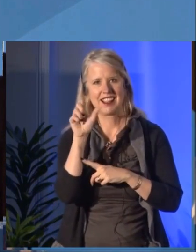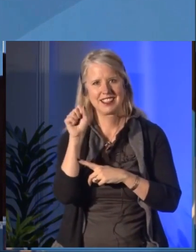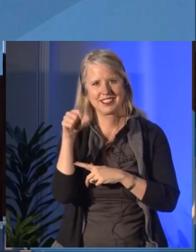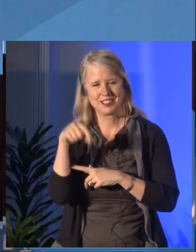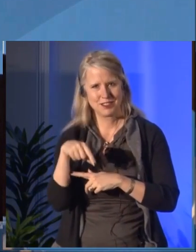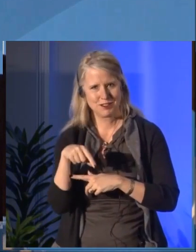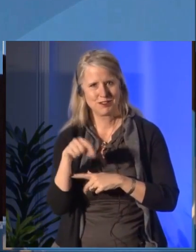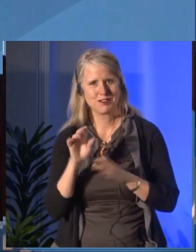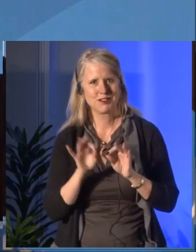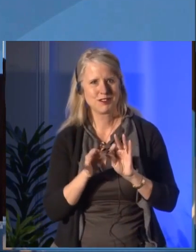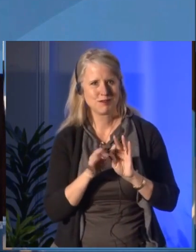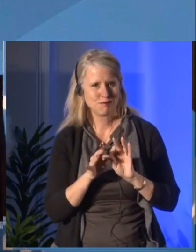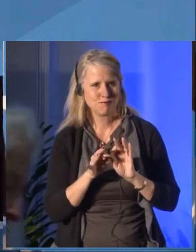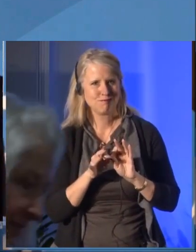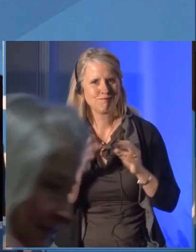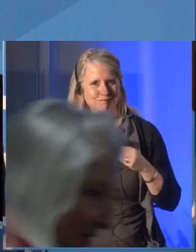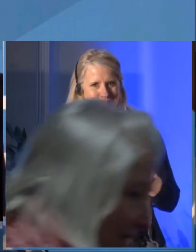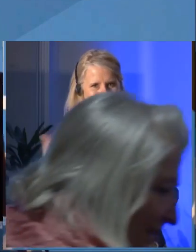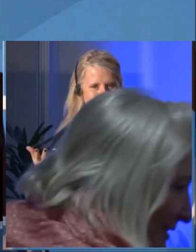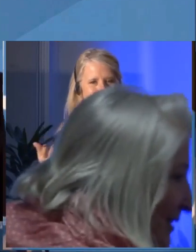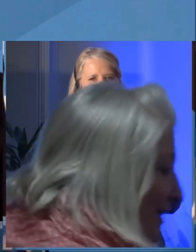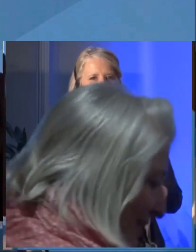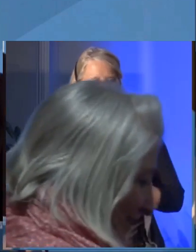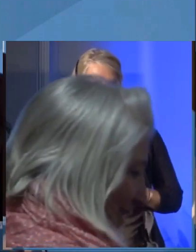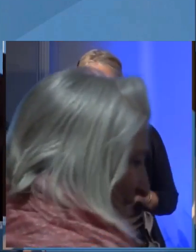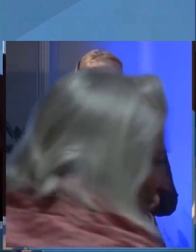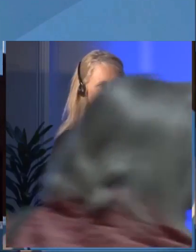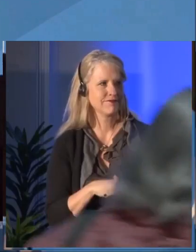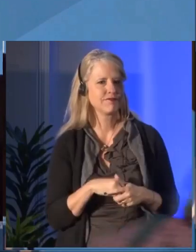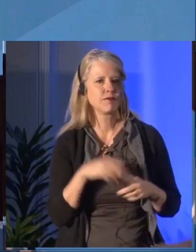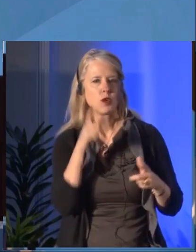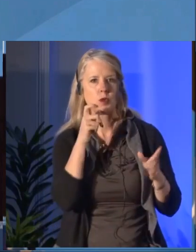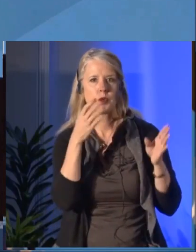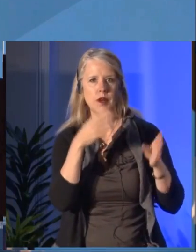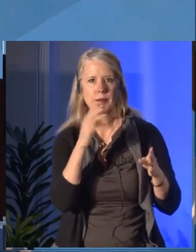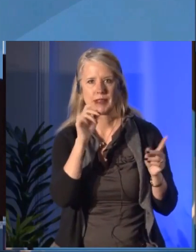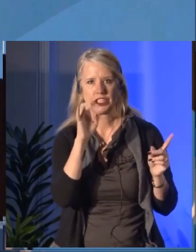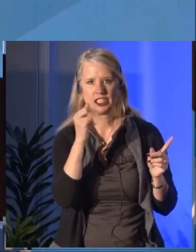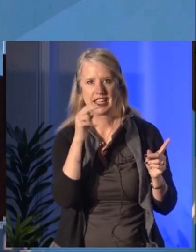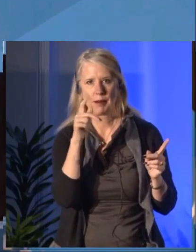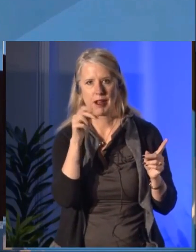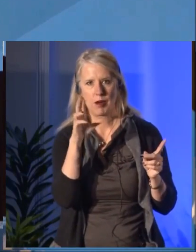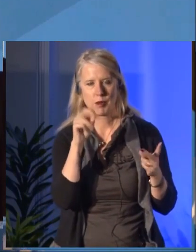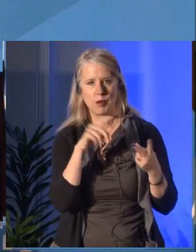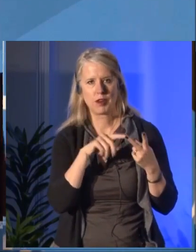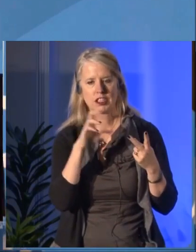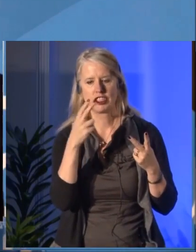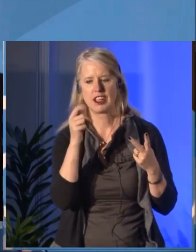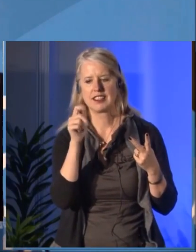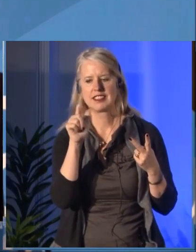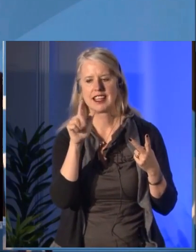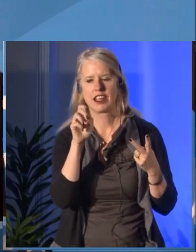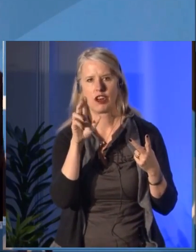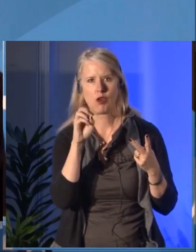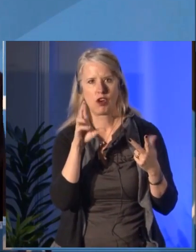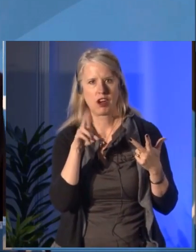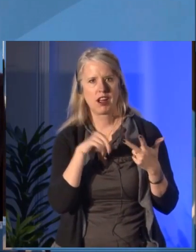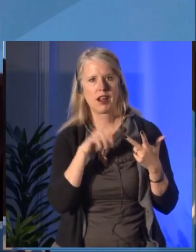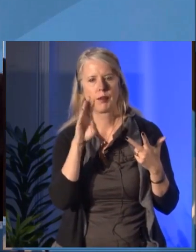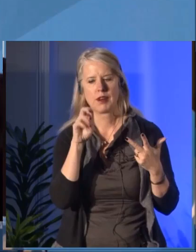on traditional unseeded territory of the Algonquins Nations. And also acknowledge the contributions